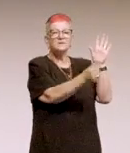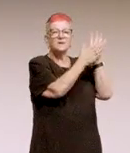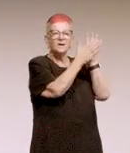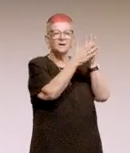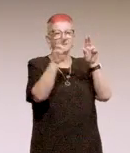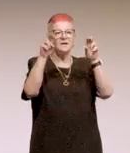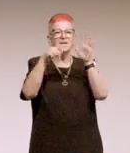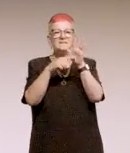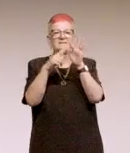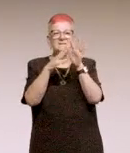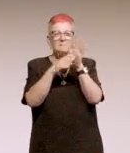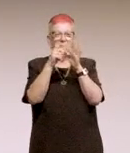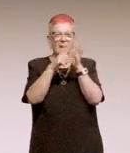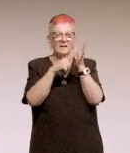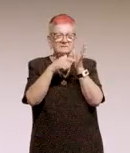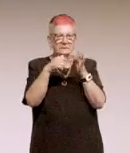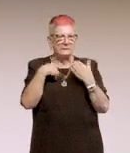And I could not work out how to change the photos.